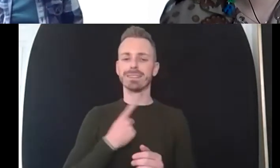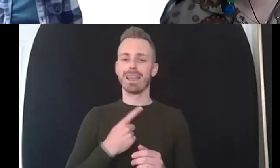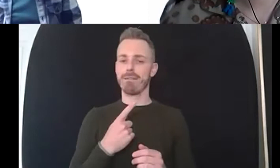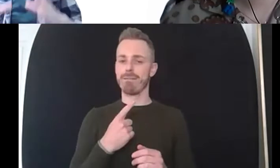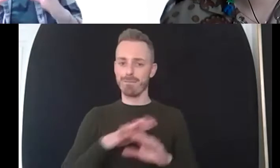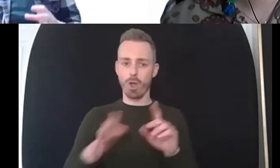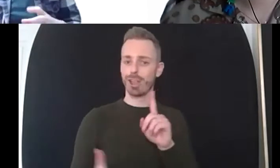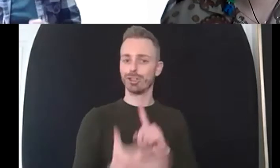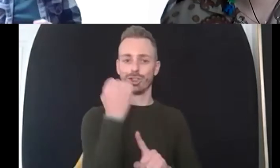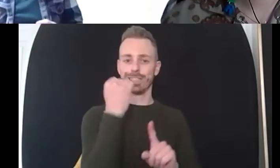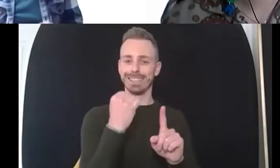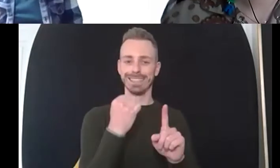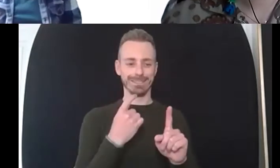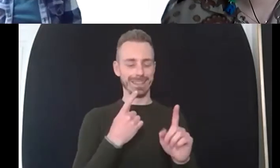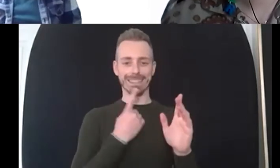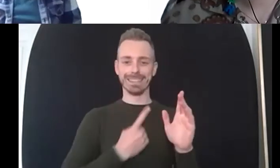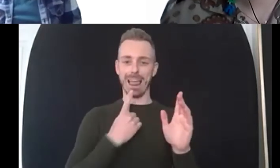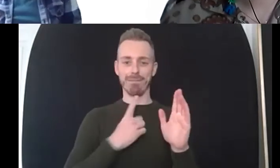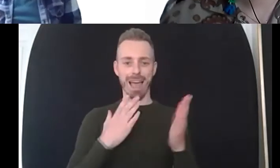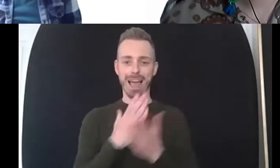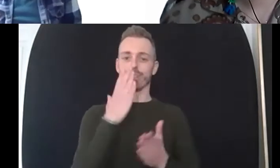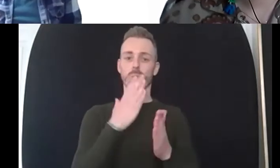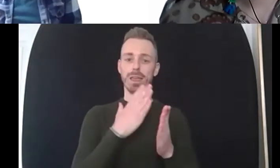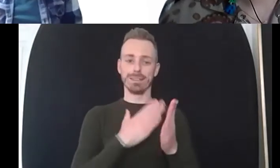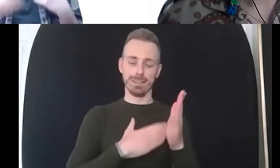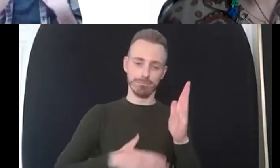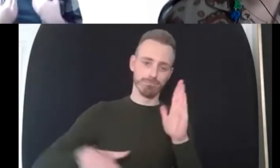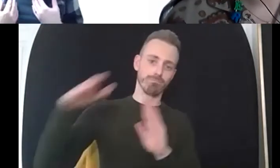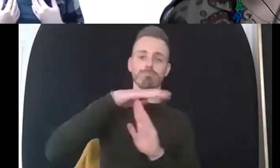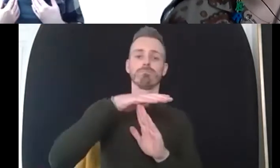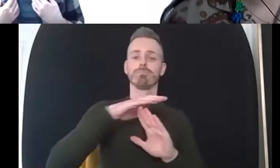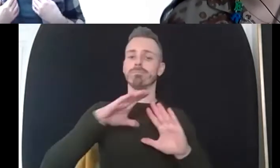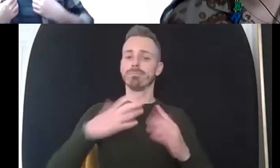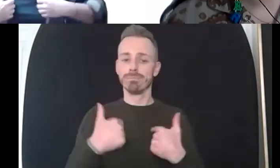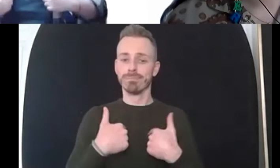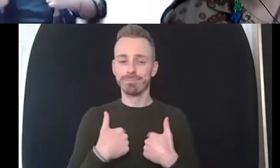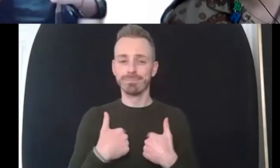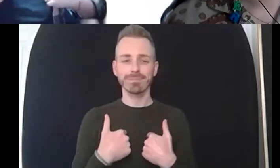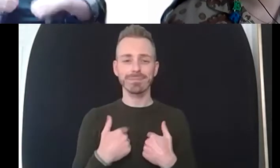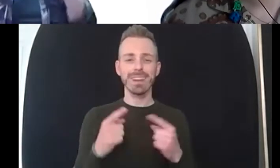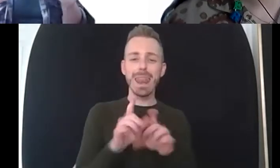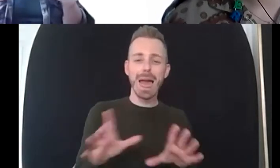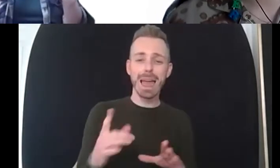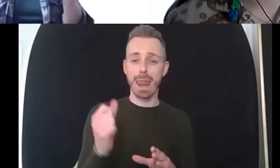in one peak but it's about um getting my bling on last night as meg and my bling was